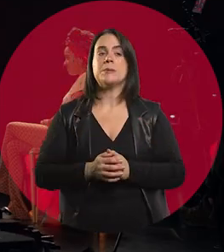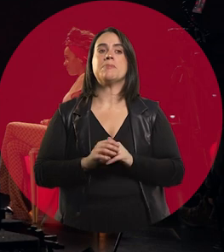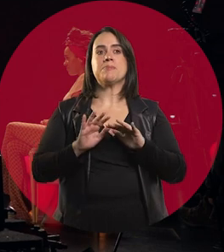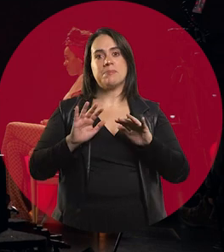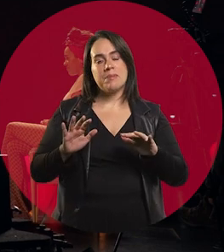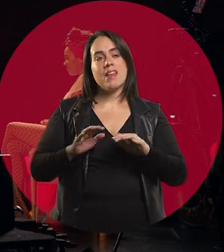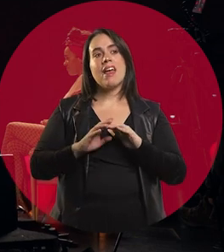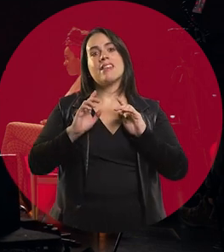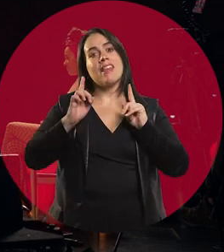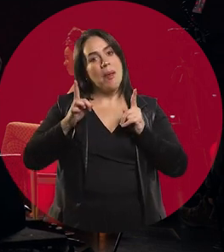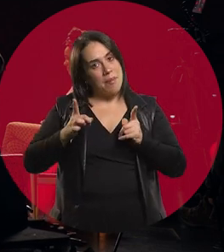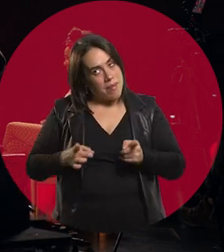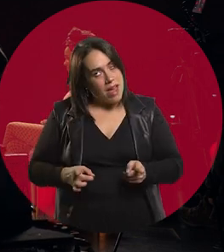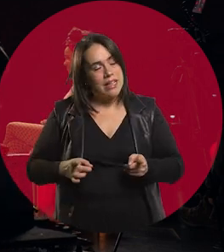There was also a kind of, let's say,